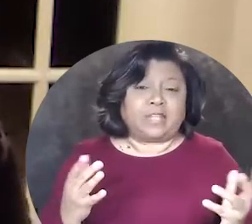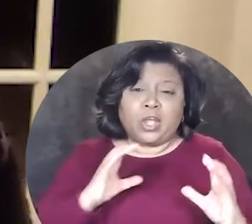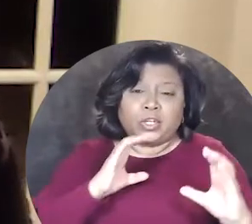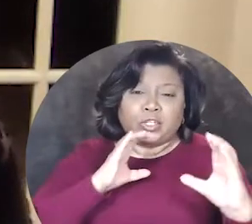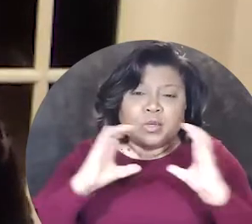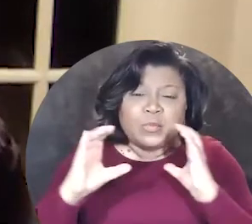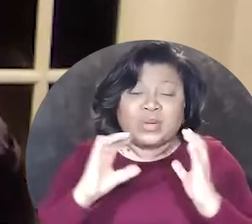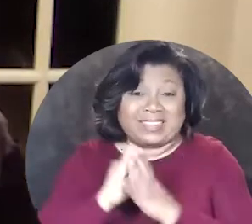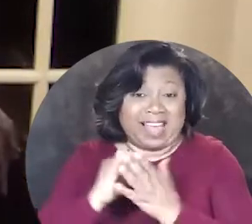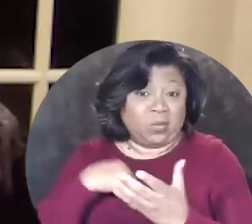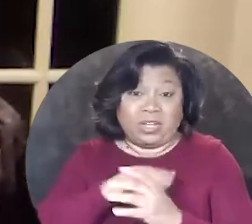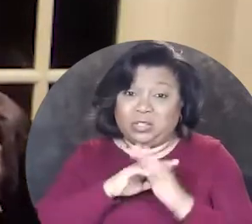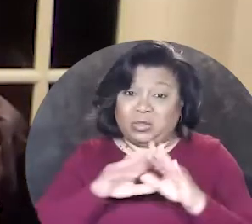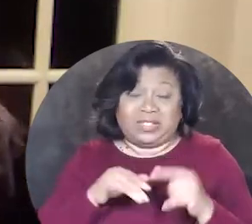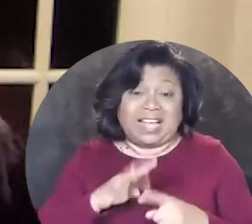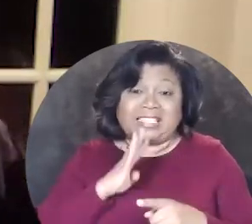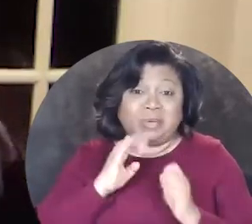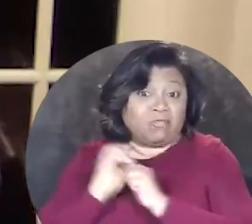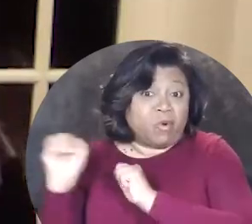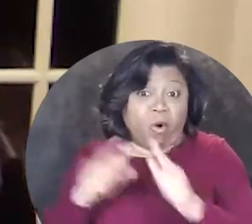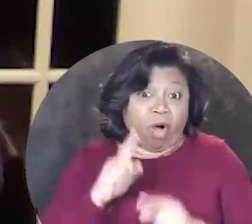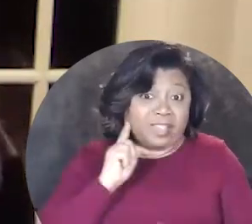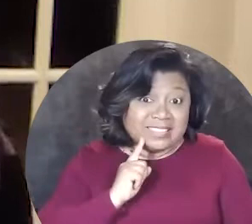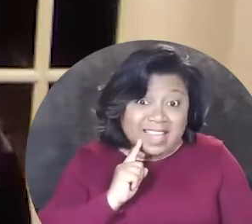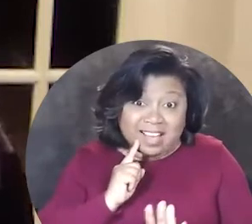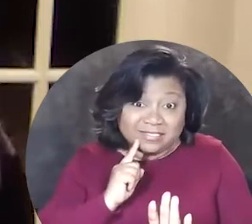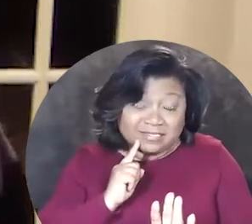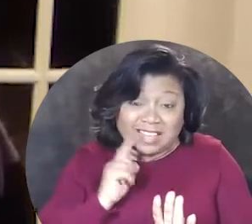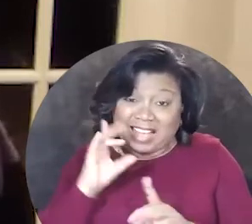communicating that we do not speak for all Deaf